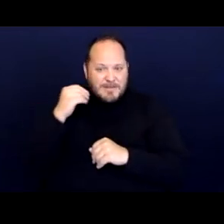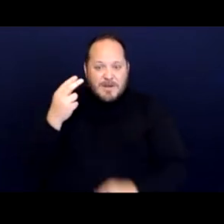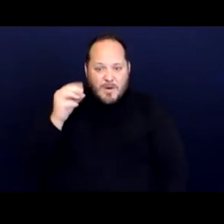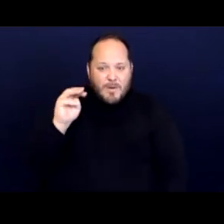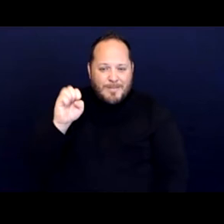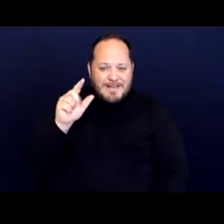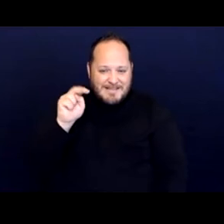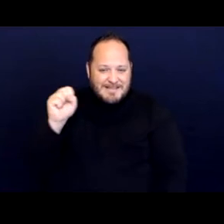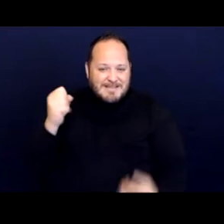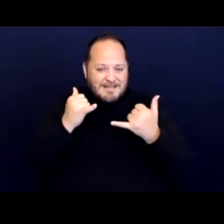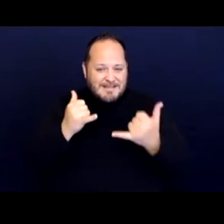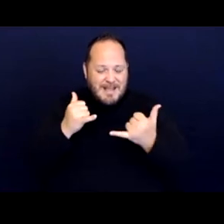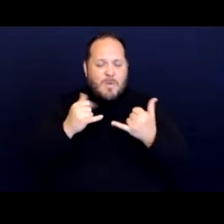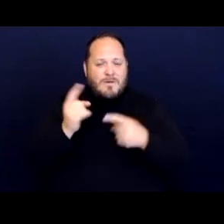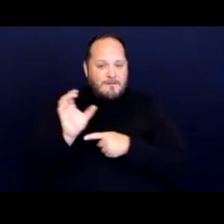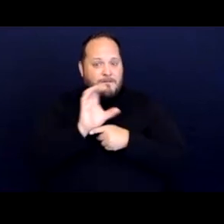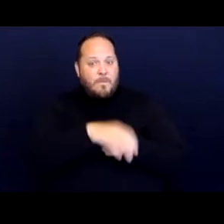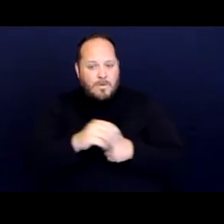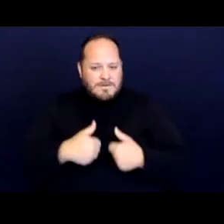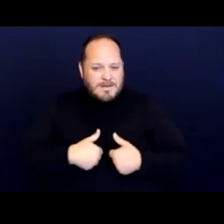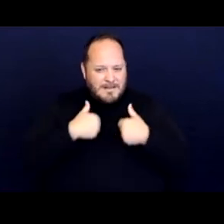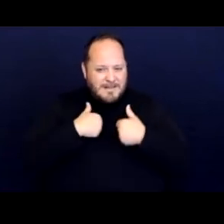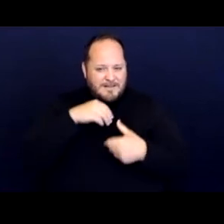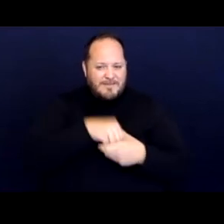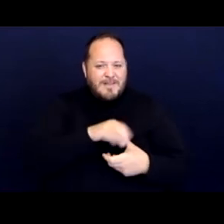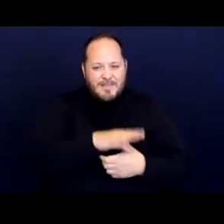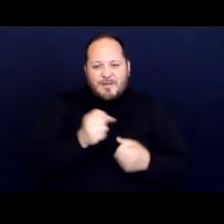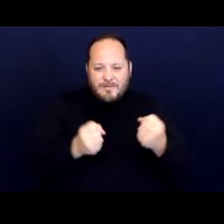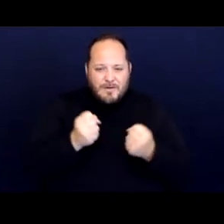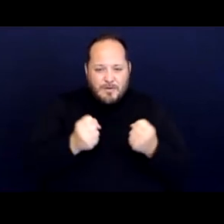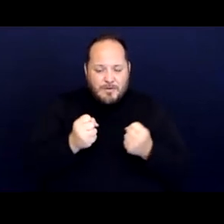and are forced to live out of their vehicles. Again, specifically RVs